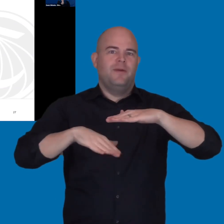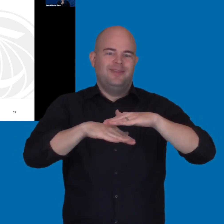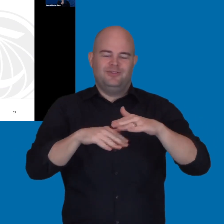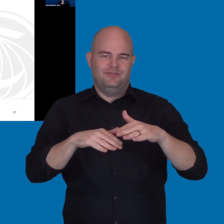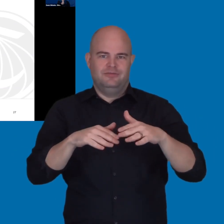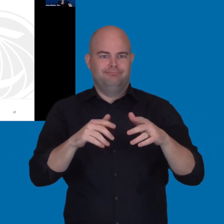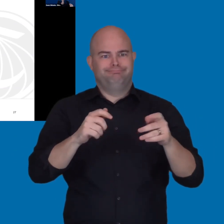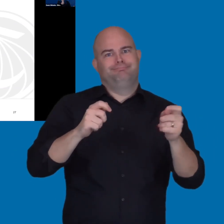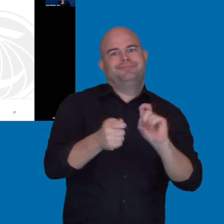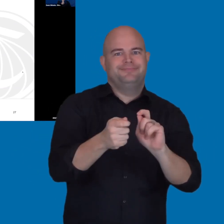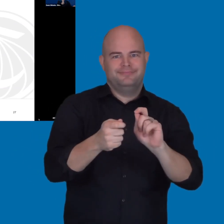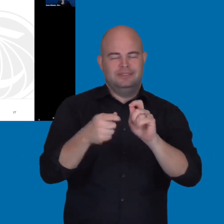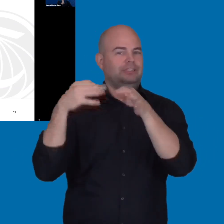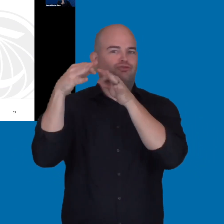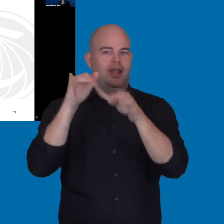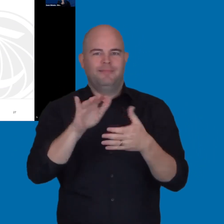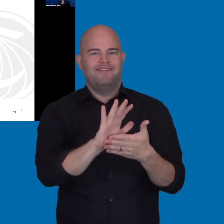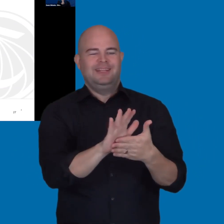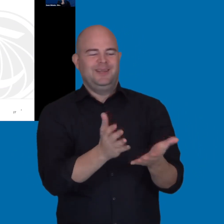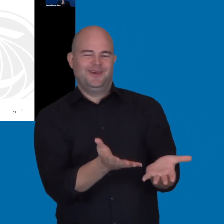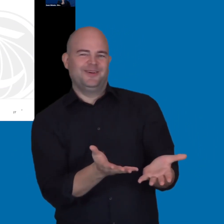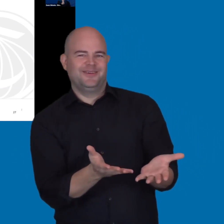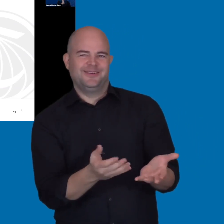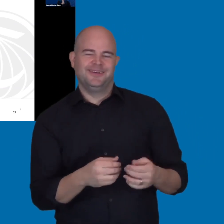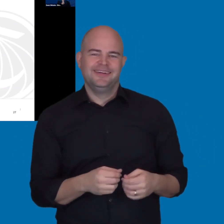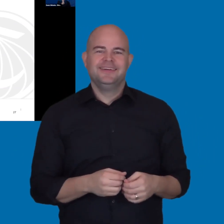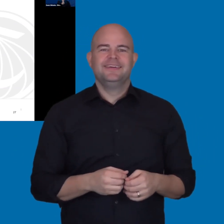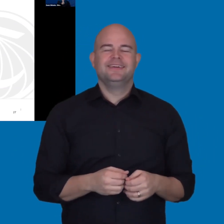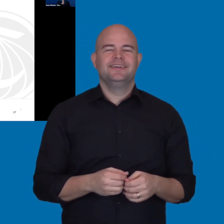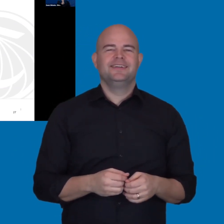in this case would be a fundamental alteration.